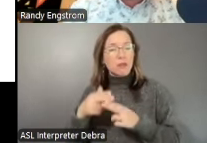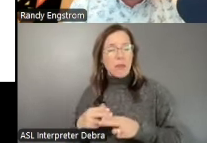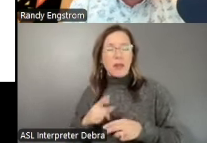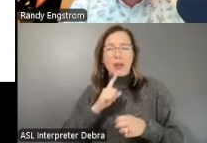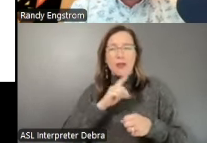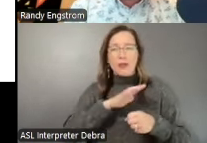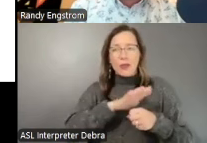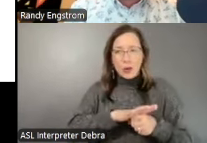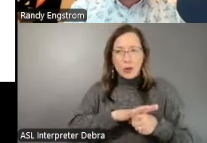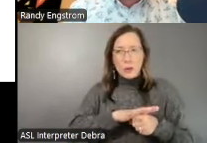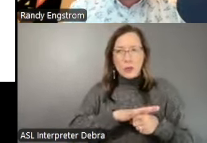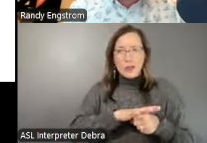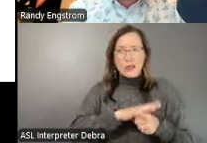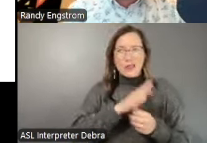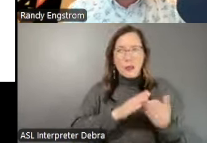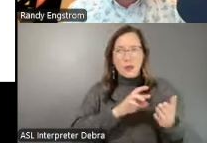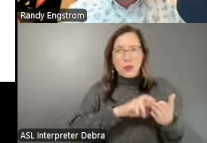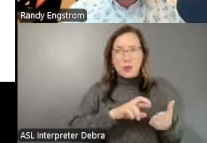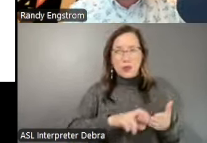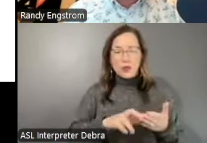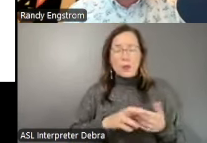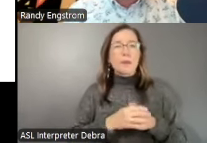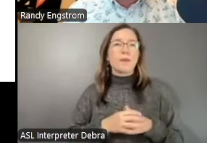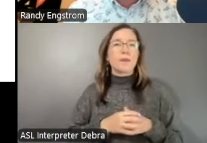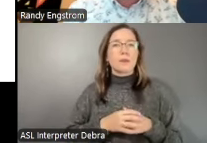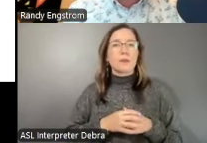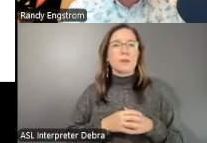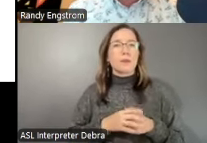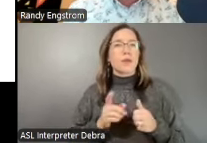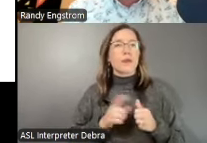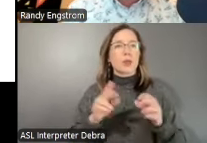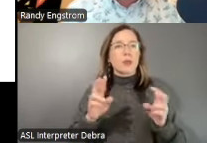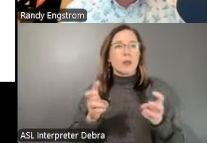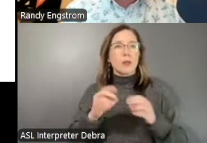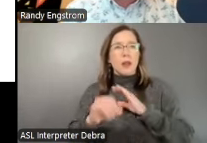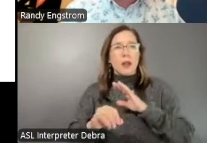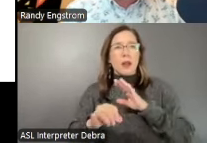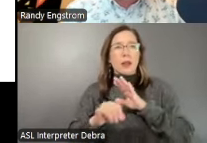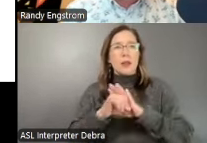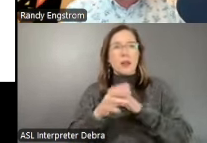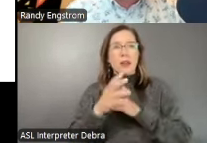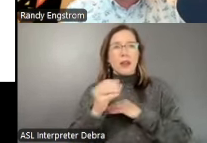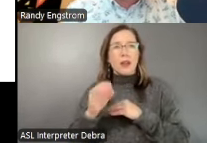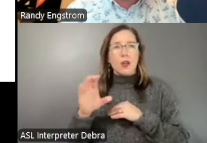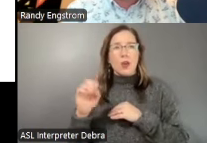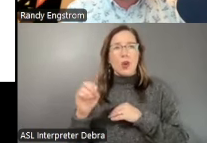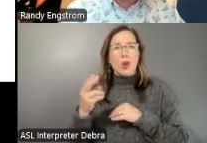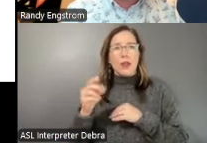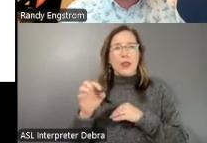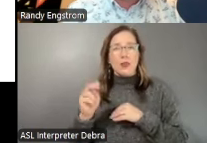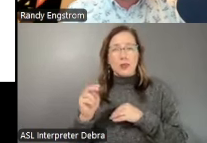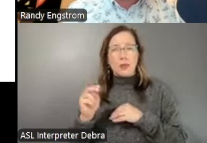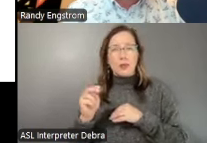through some of this research. First theme is identity and cohesion. LAAs do not necessarily